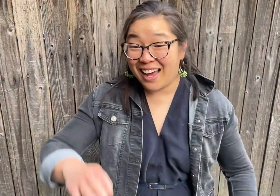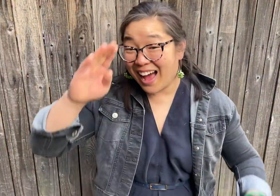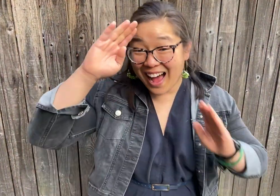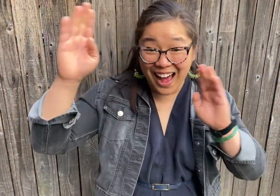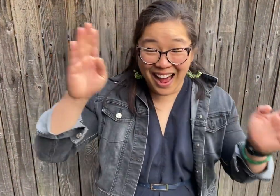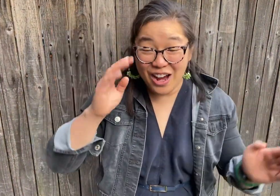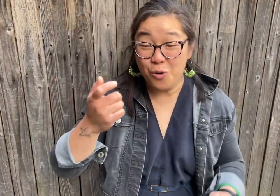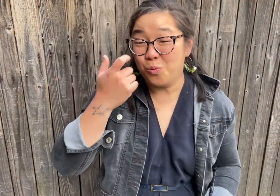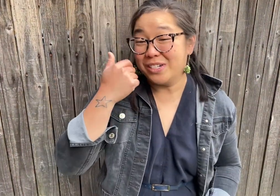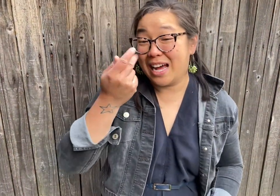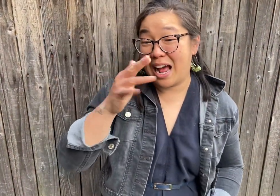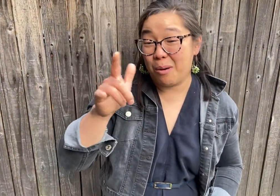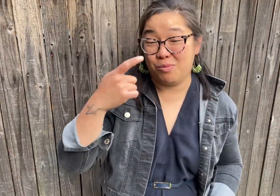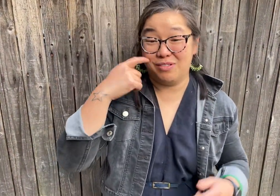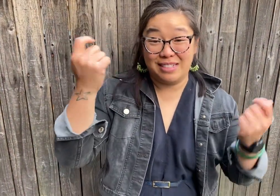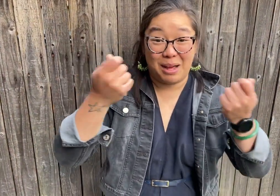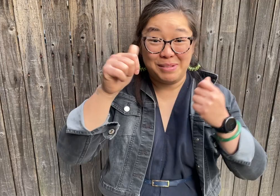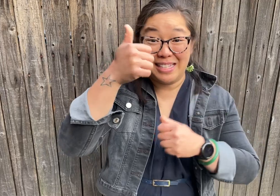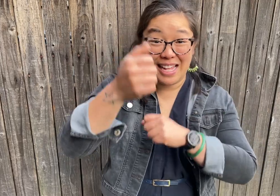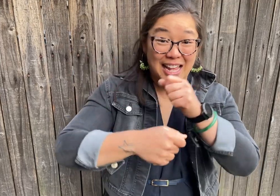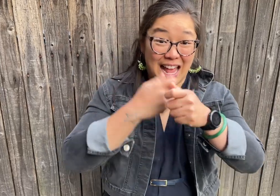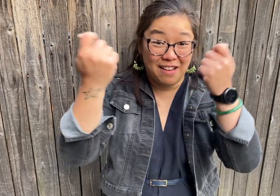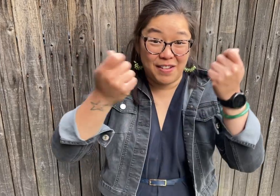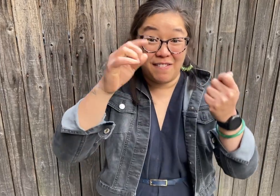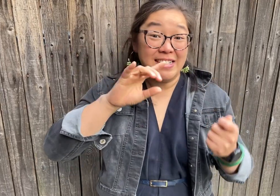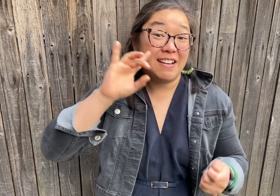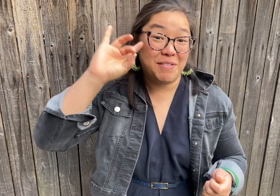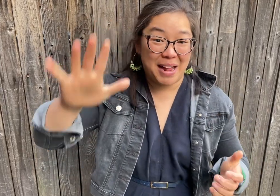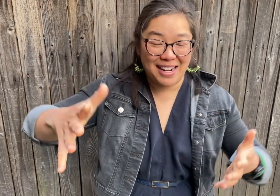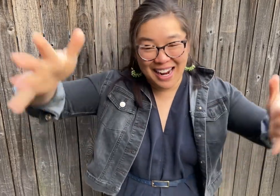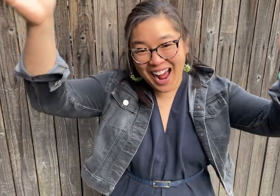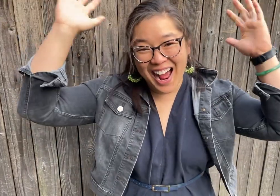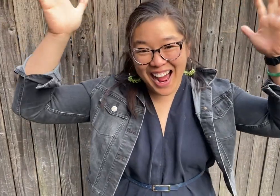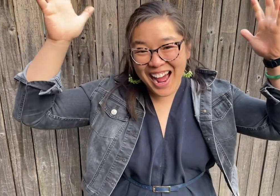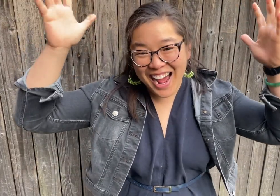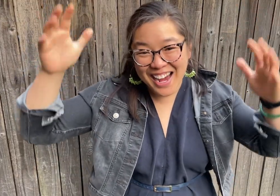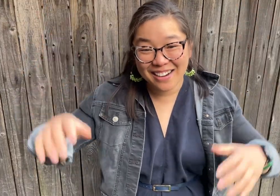Hi! We recently celebrated 10 years of Deaf Spotlight in April! YAY!